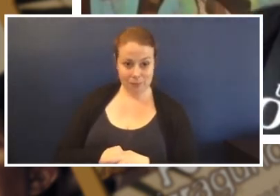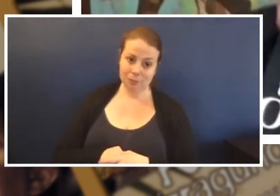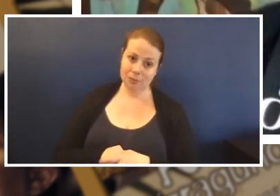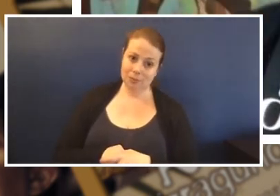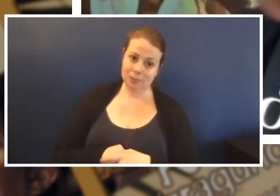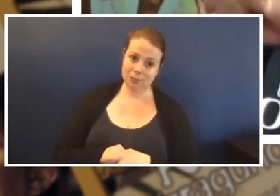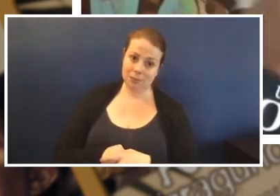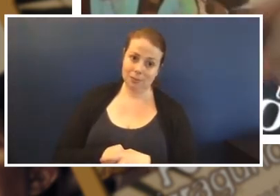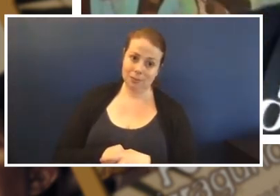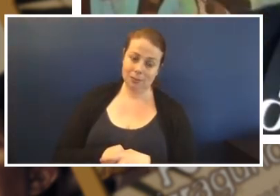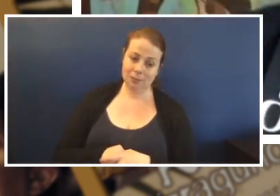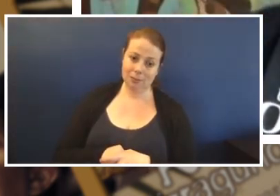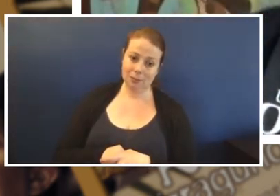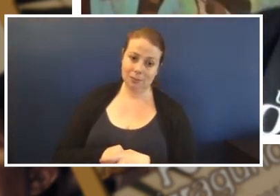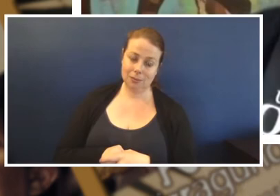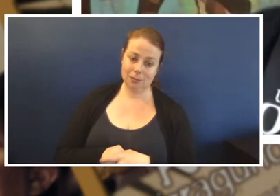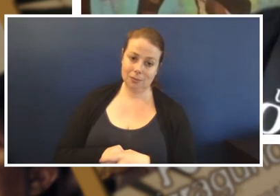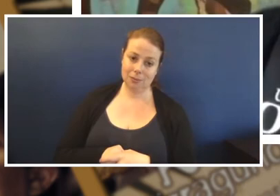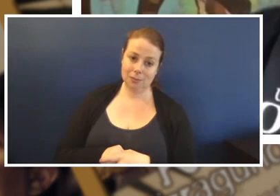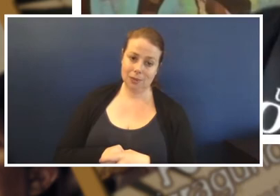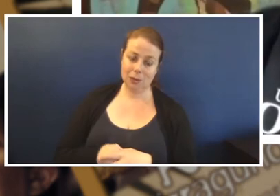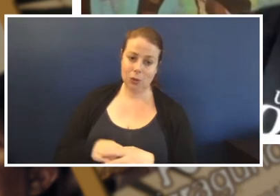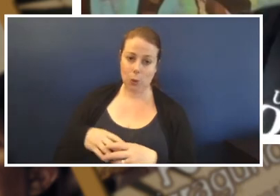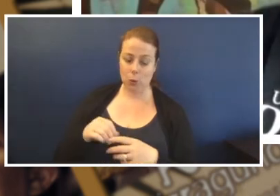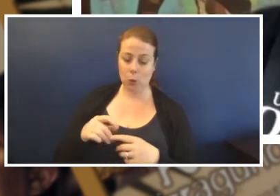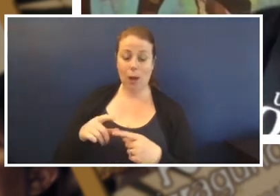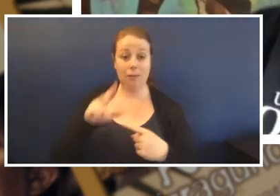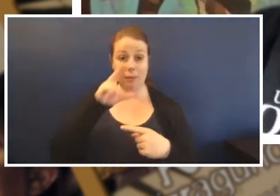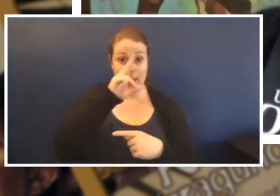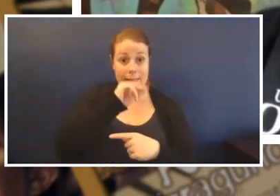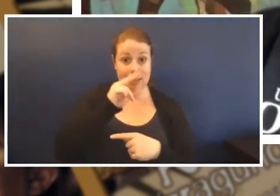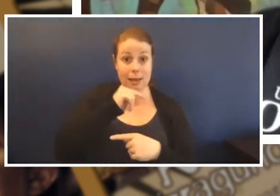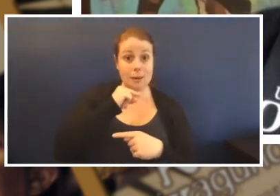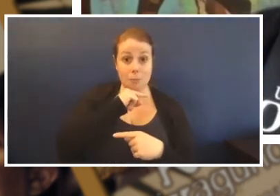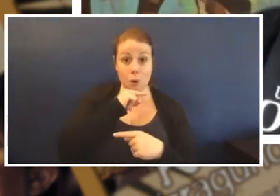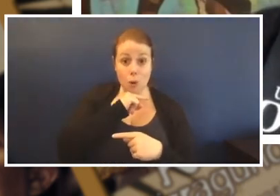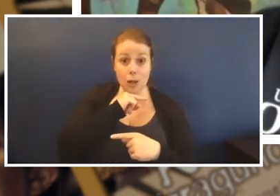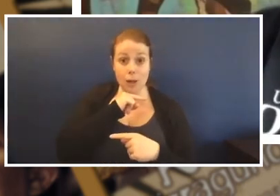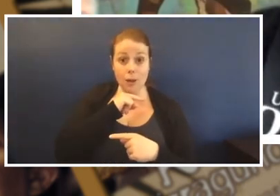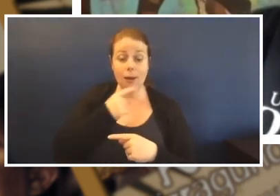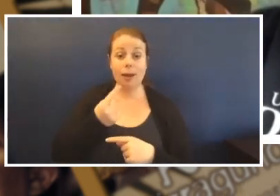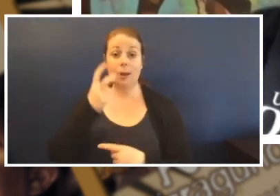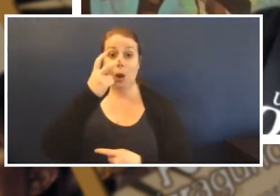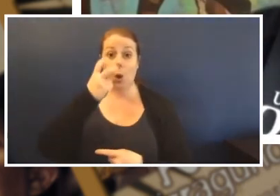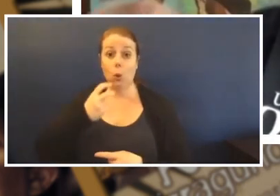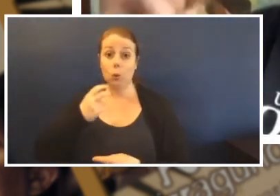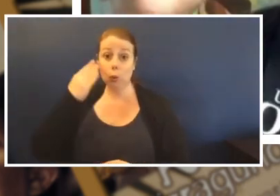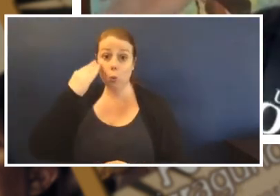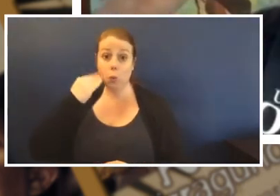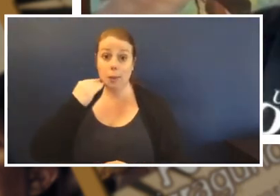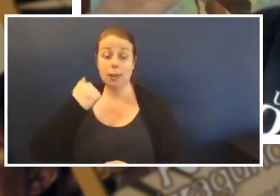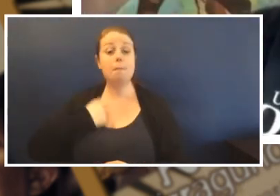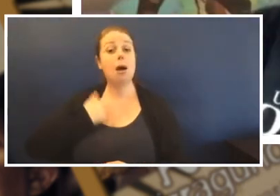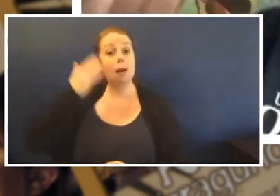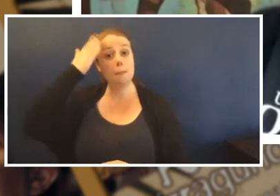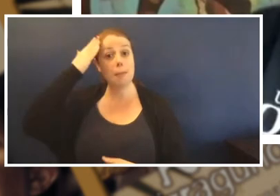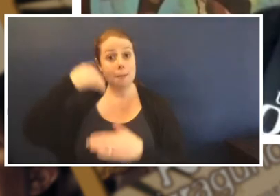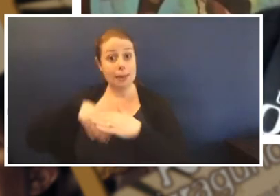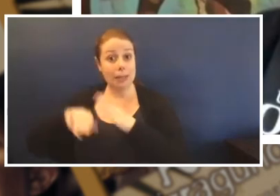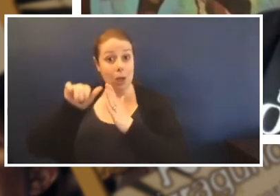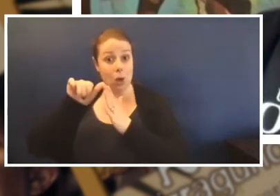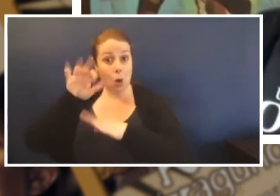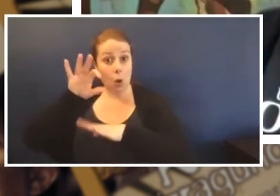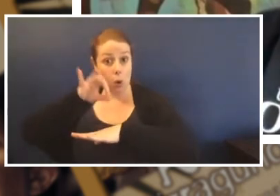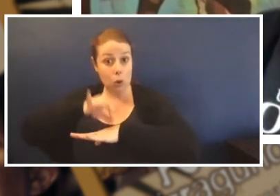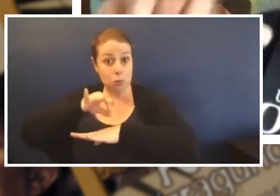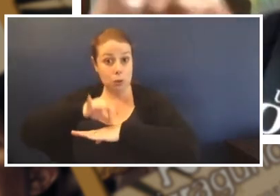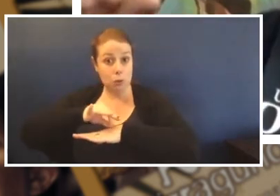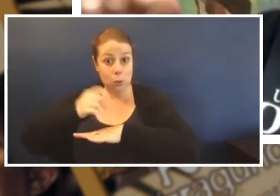to an older woman, my mum is in hospital getting her eyes done in Townsville and she's in the ward